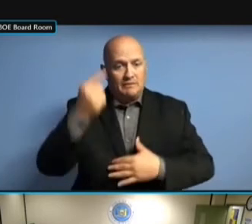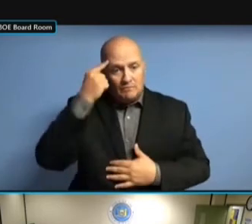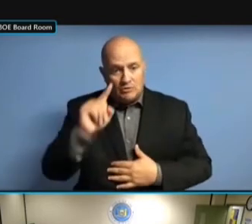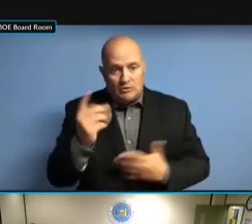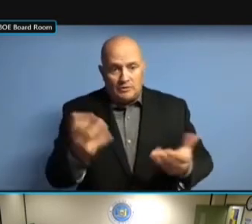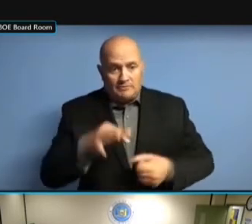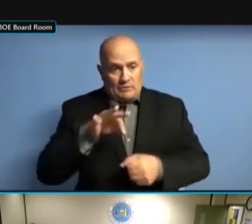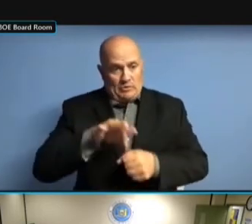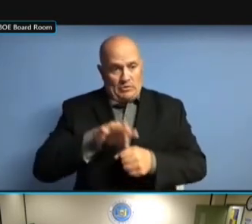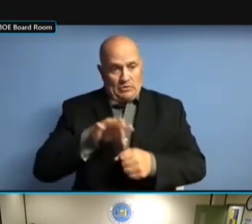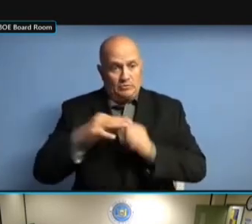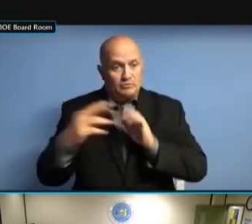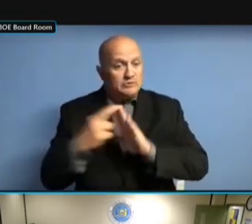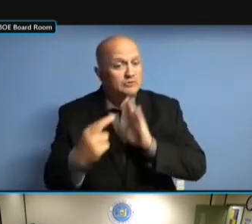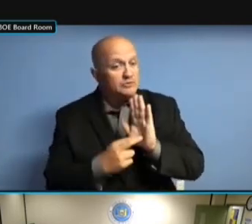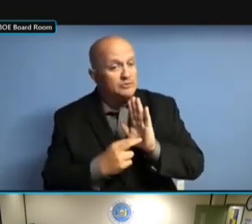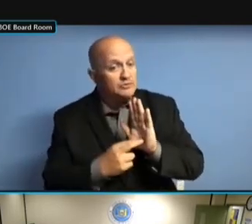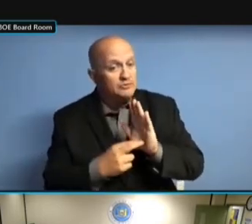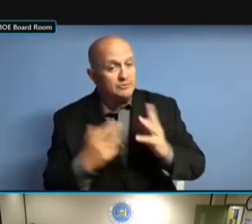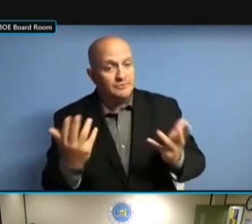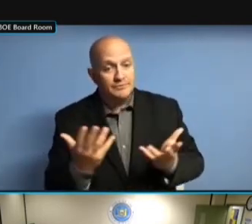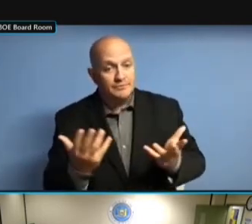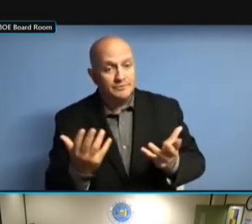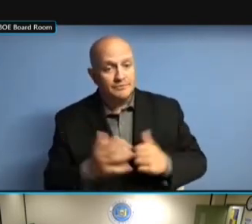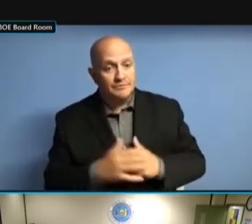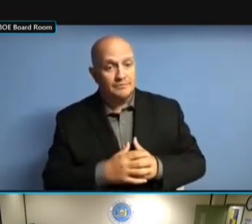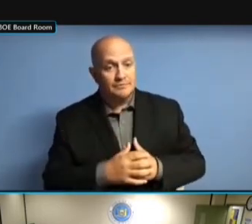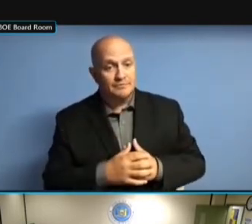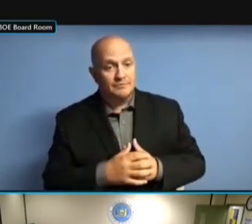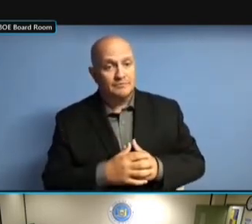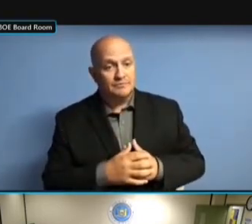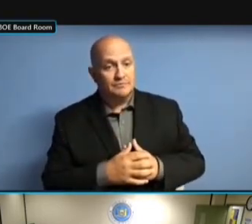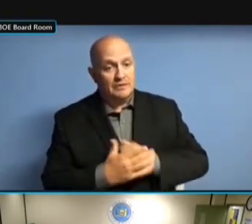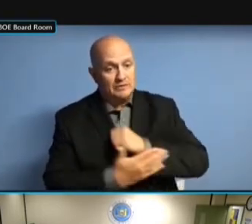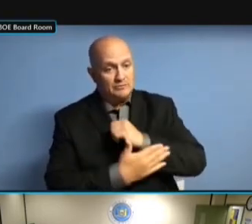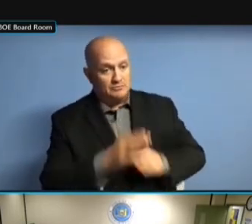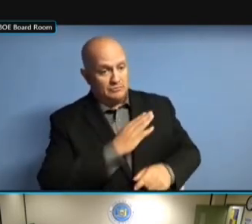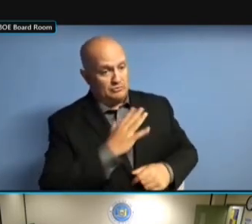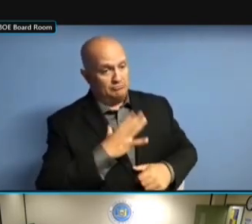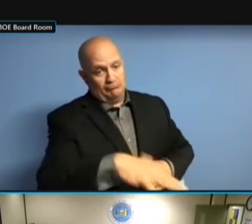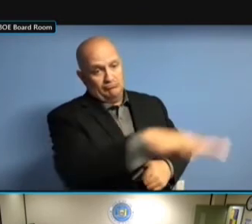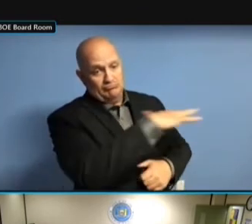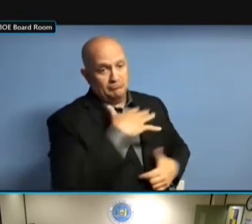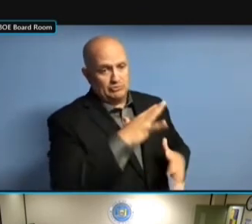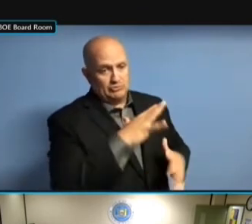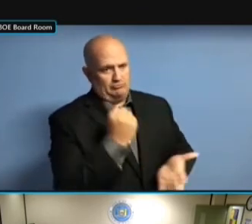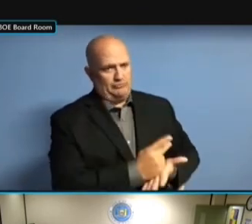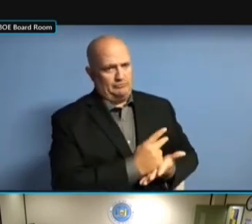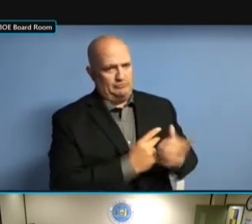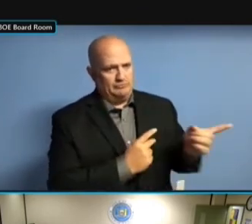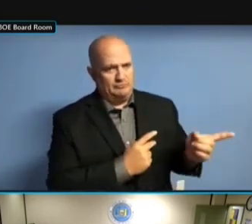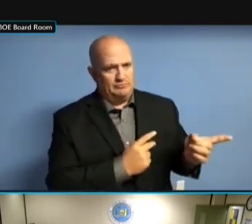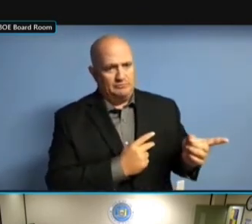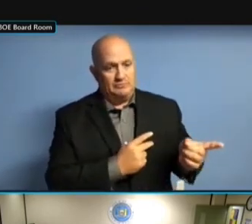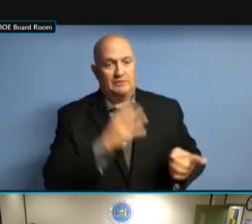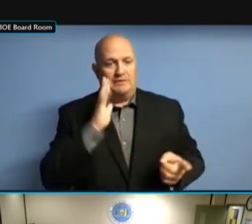BOARD. THERE IS A RESOLUTION BOARD. THERE IS A RESOLUTION AMENDING THERE IS A RESOLUTION AMENDING THERE IS A RESOLUTION AMENDING OUR THERE IS A RESOLUTION AMENDING OUR REGULATIONS THERE IS A RESOLUTION AMENDING OUR REGULATIONS FOR THERE IS A RESOLUTION AMENDING OUR REGULATIONS FOR LATER THERE IS A RESOLUTION AMENDING OUR REGULATIONS FOR LATER IN THERE IS A RESOLUTION AMENDING OUR REGULATIONS FOR LATER IN THE OUR REGULATIONS FOR LATER IN THE OUR REGULATIONS FOR LATER IN THE MEETING. MEETING. MEETING. WE MEETING. WE CONTINUE MEETING. WE CONTINUE TO MEETING. WE CONTINUE TO BE MEETING. WE CONTINUE TO BE INVOLVED MEETING. WE CONTINUE TO BE INVOLVED IN WE CONTINUE TO BE INVOLVED IN WE CONTINUE TO BE INVOLVED IN THE WE CONTINUE TO BE INVOLVED IN THE OBR WE CONTINUE TO BE INVOLVED IN THE OBR AND